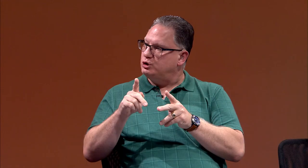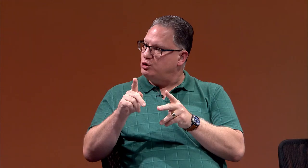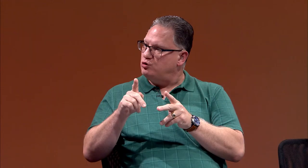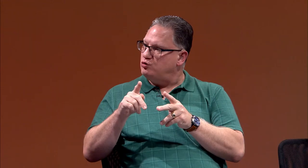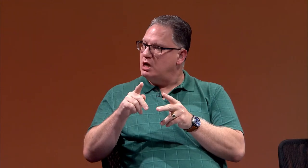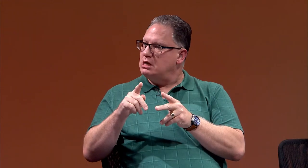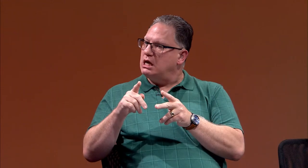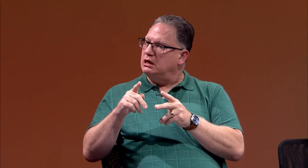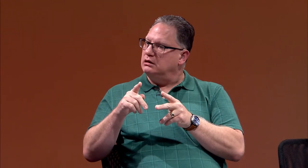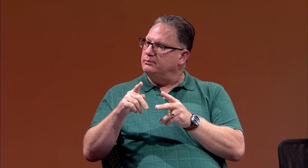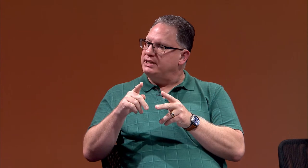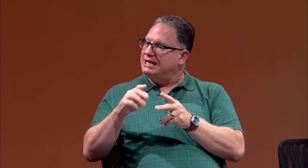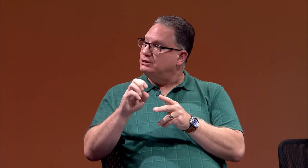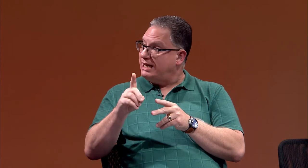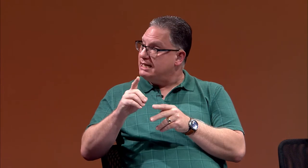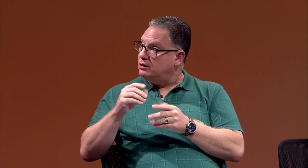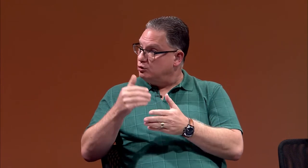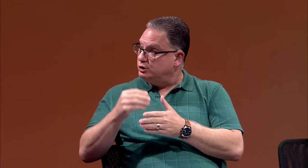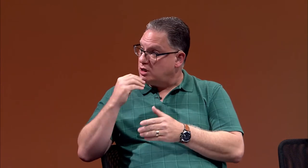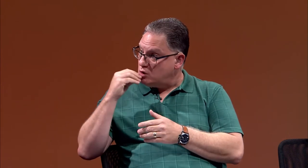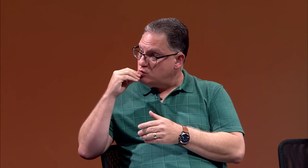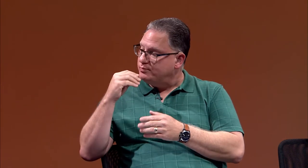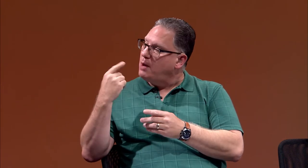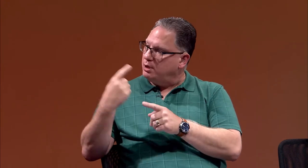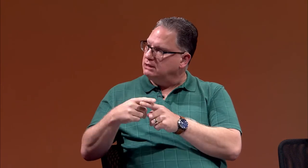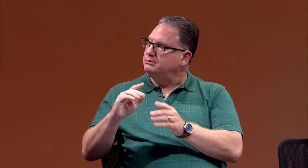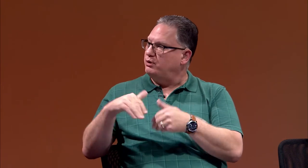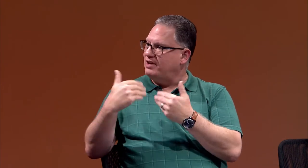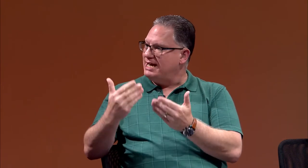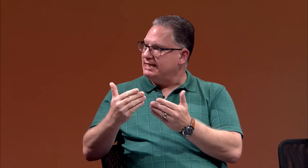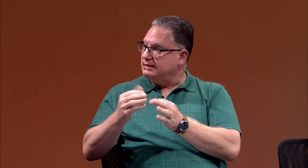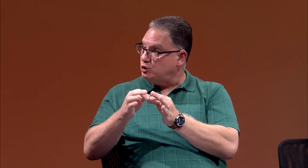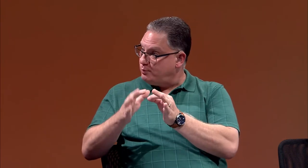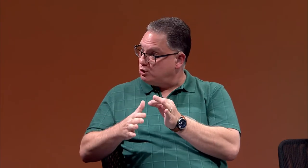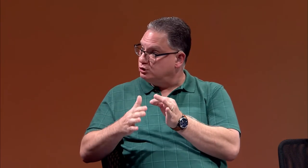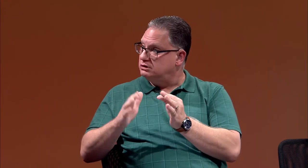to be educated closer to home, plus providing interpreters,